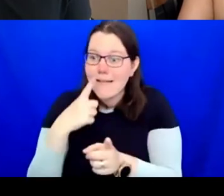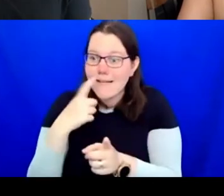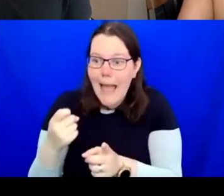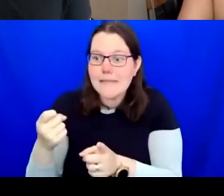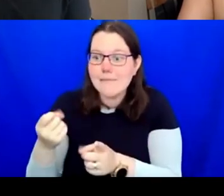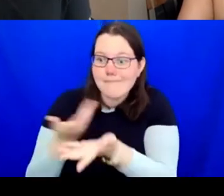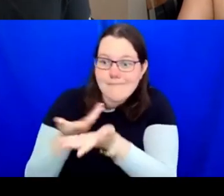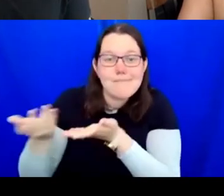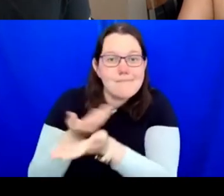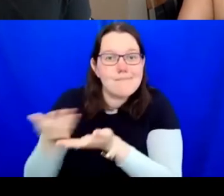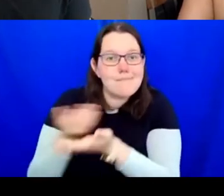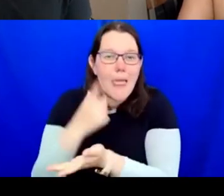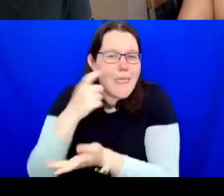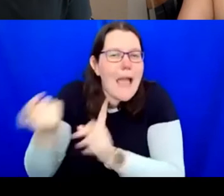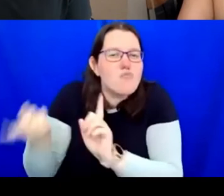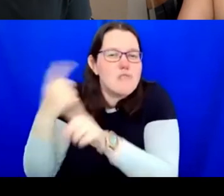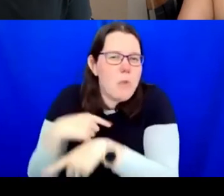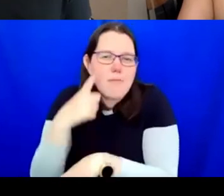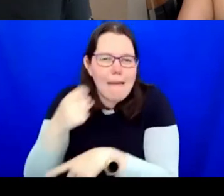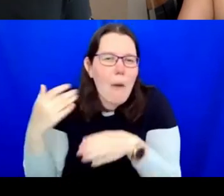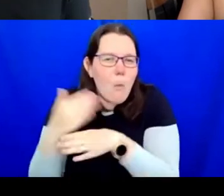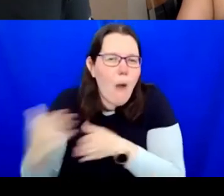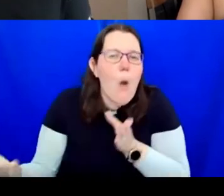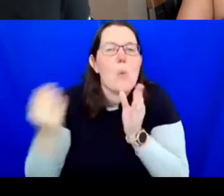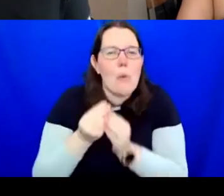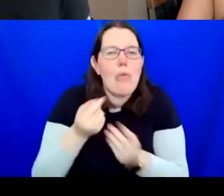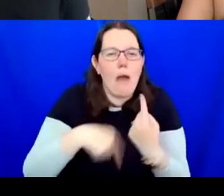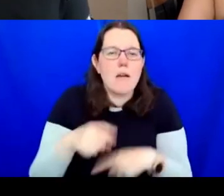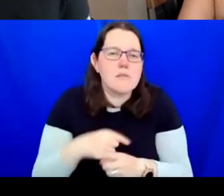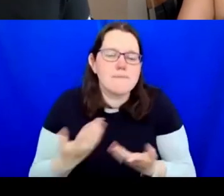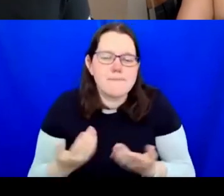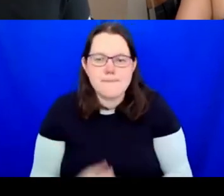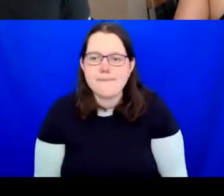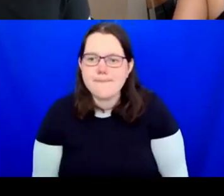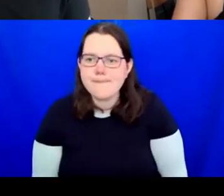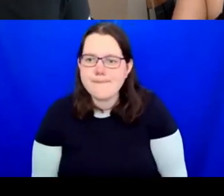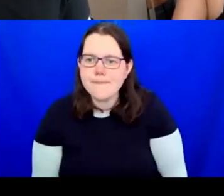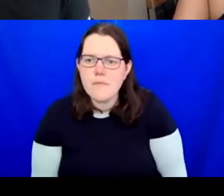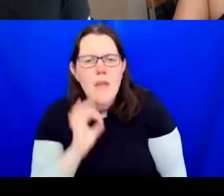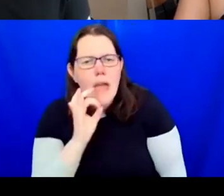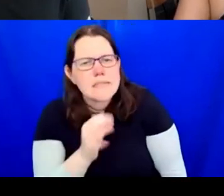respond or work with us in any way they can. AIDAN: How do you encourage other organisations to